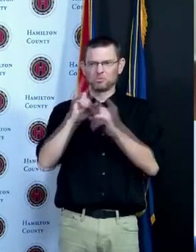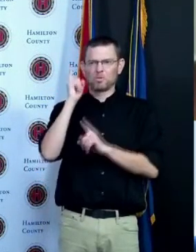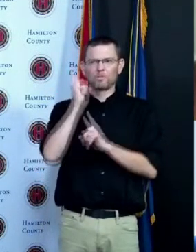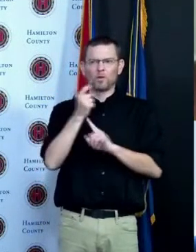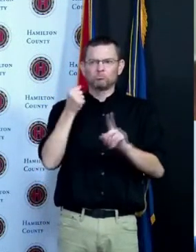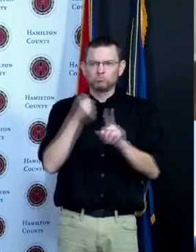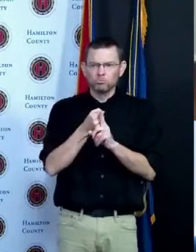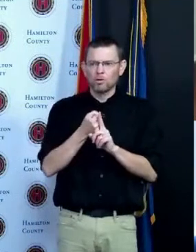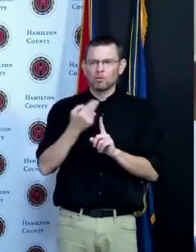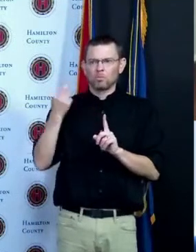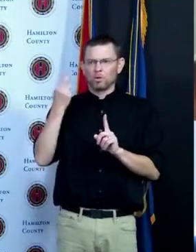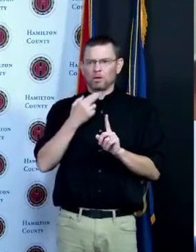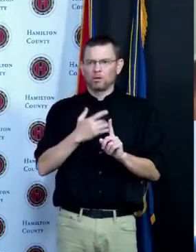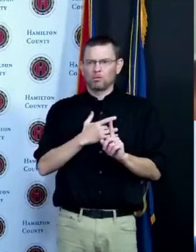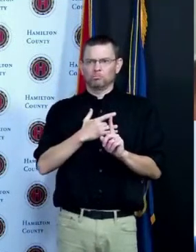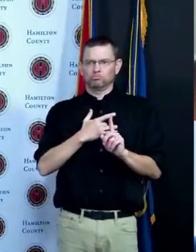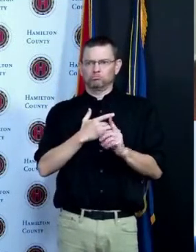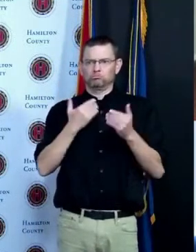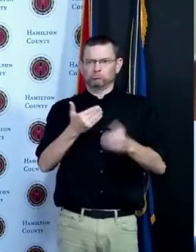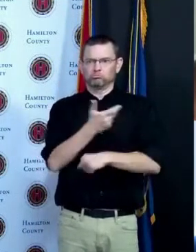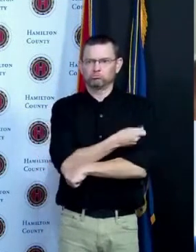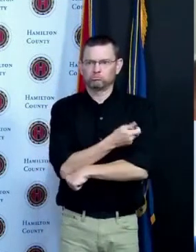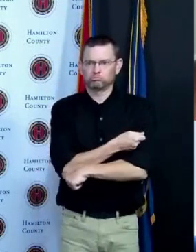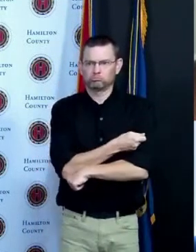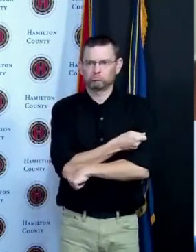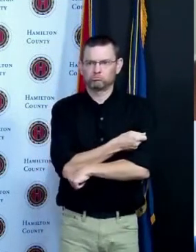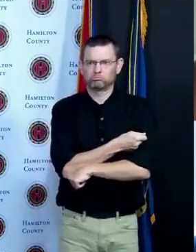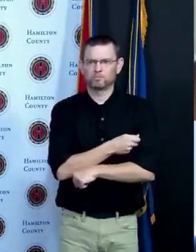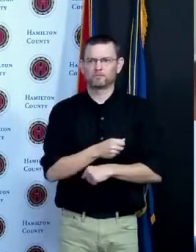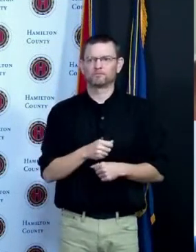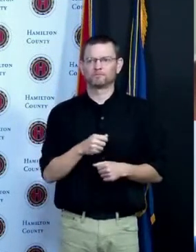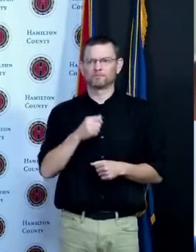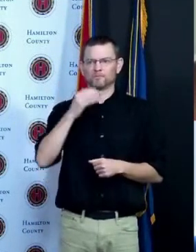time and it does sometimes take some education and some some information whether it's from a